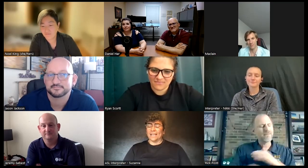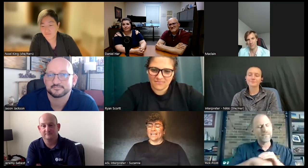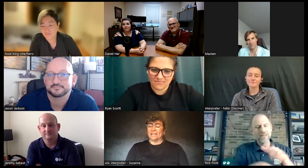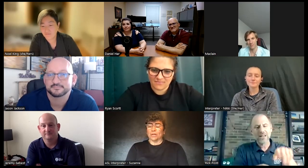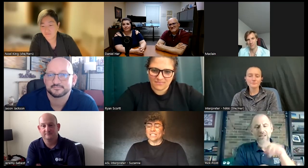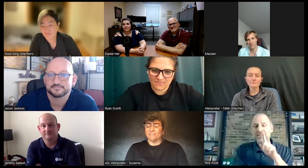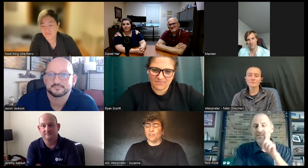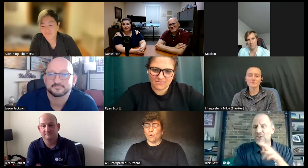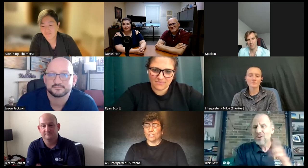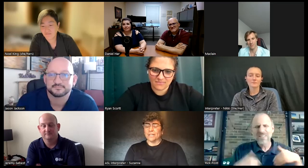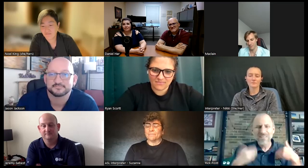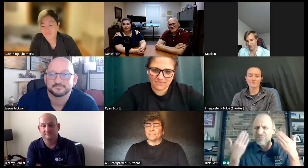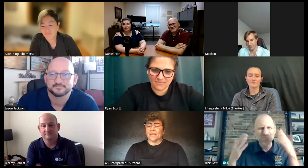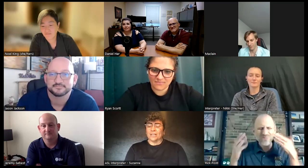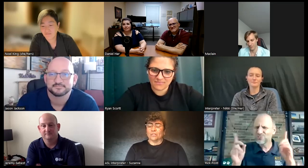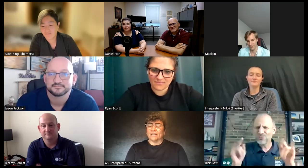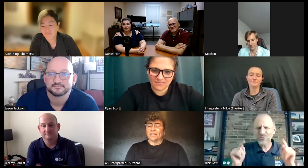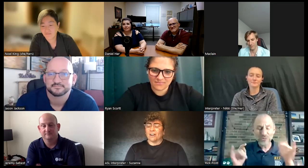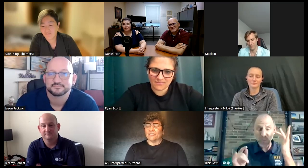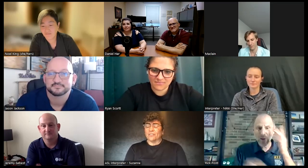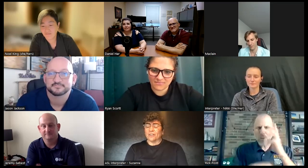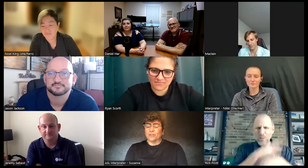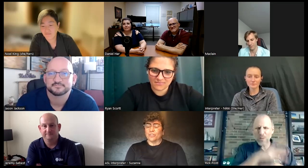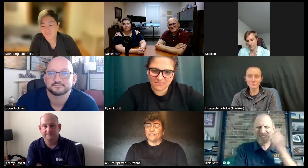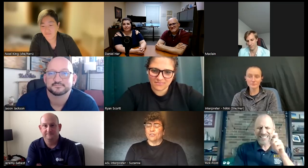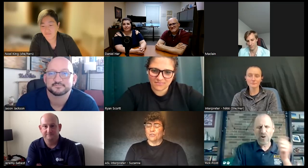I keep pressing forward you know deaf and hard of hearing youth if you don't